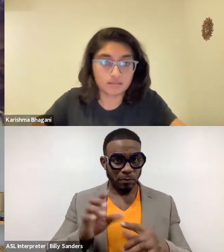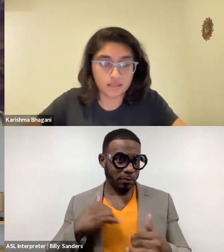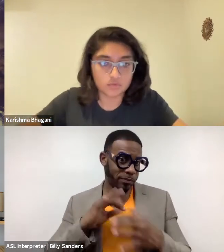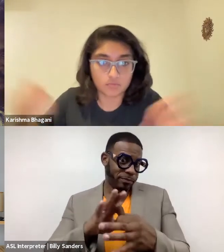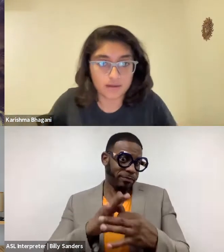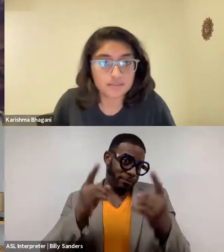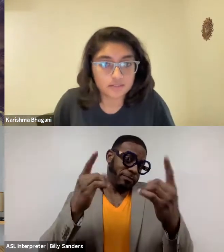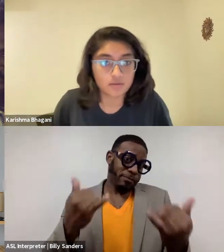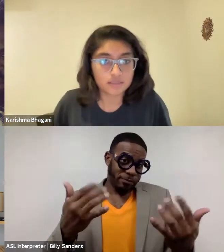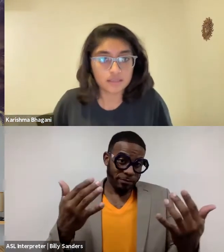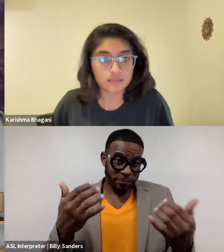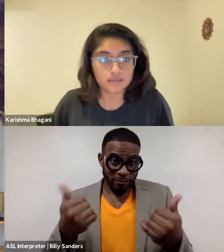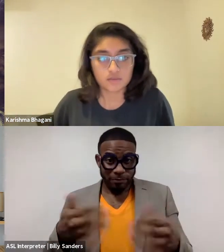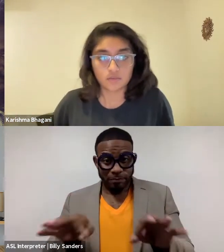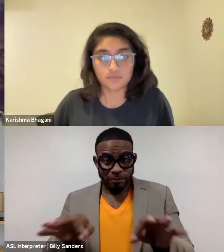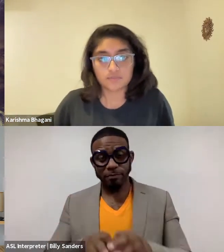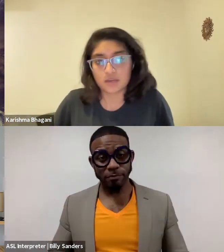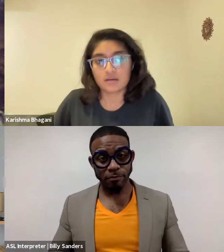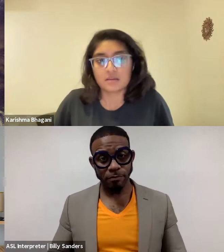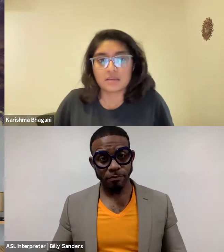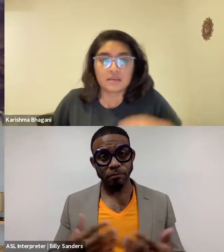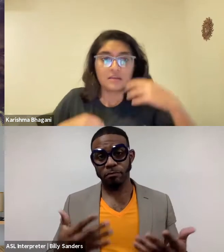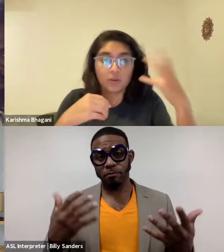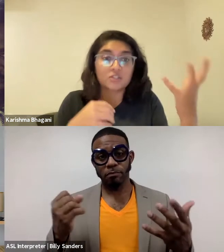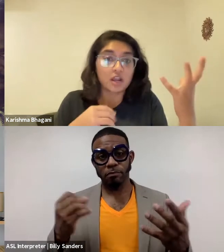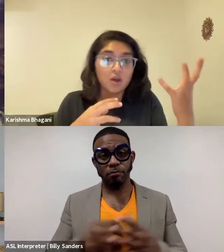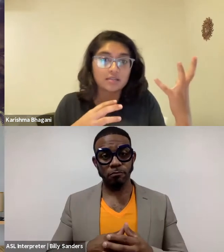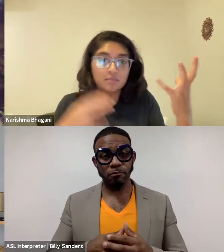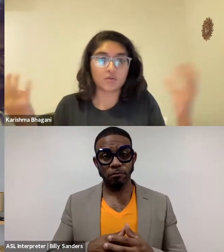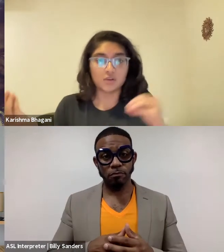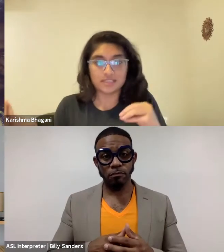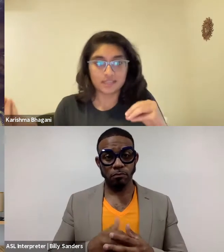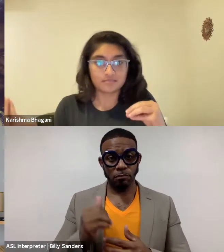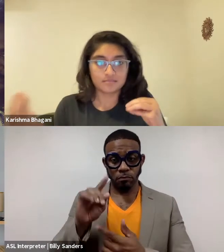And that's what matters. So, question a lot, but also listen,